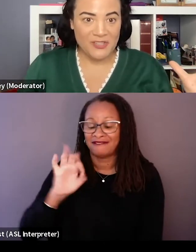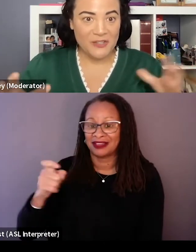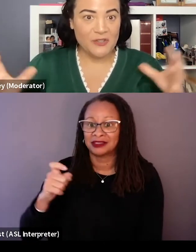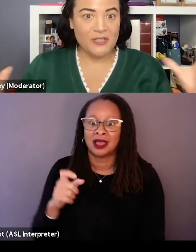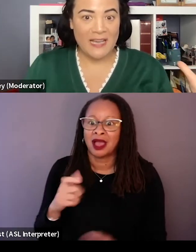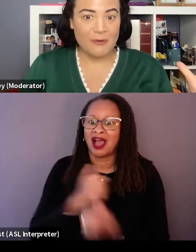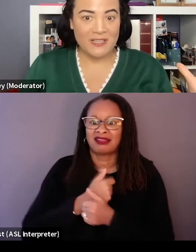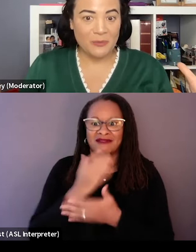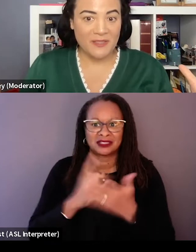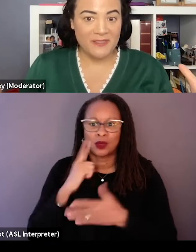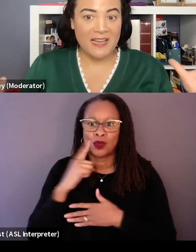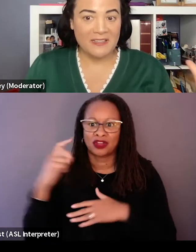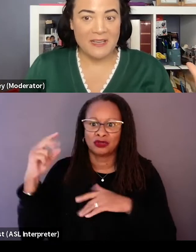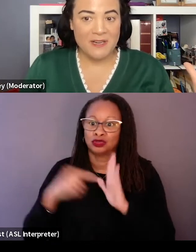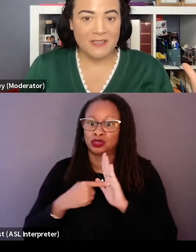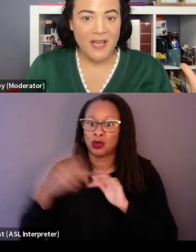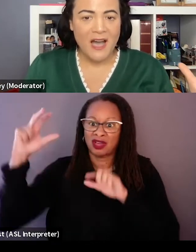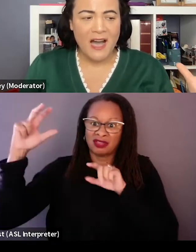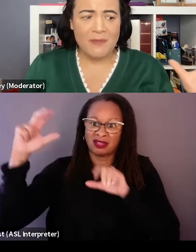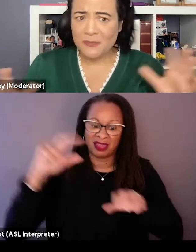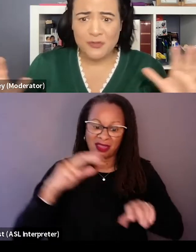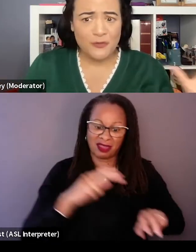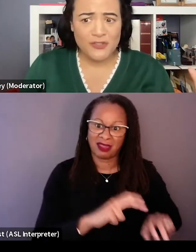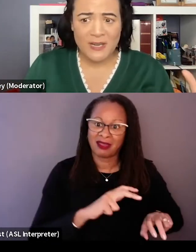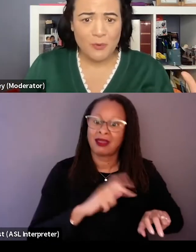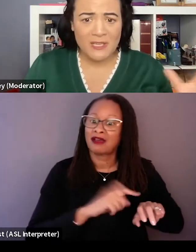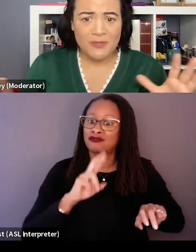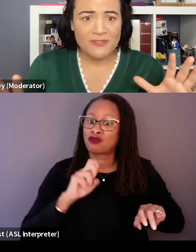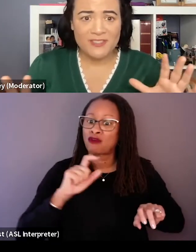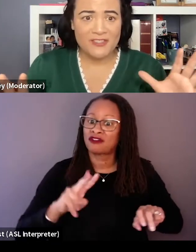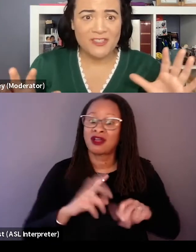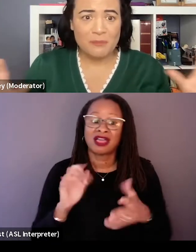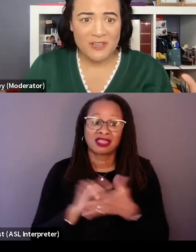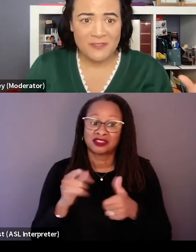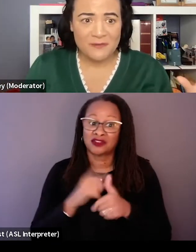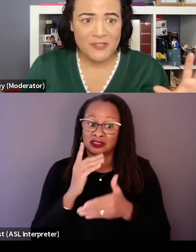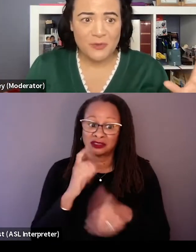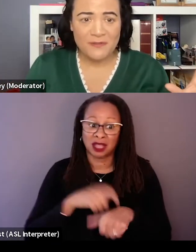which I know you collaborated with ILM on and this was your first time working with such impressive visual effects.